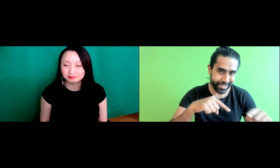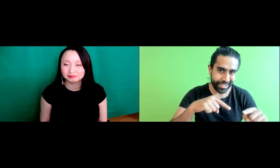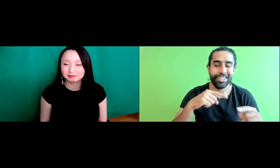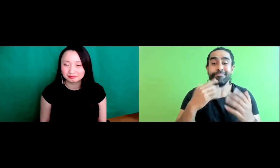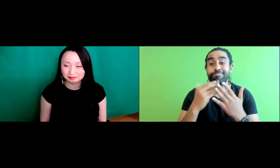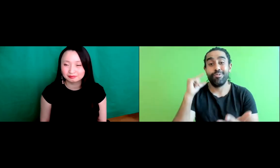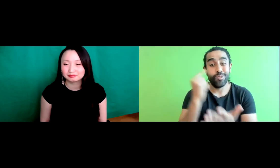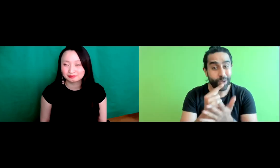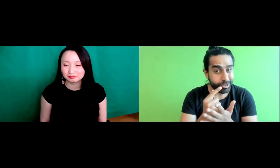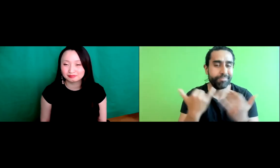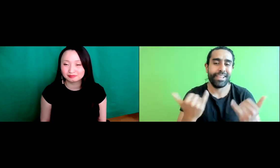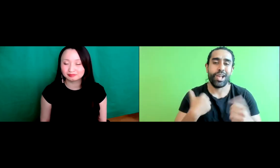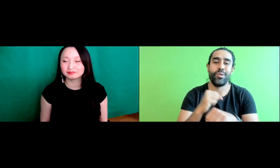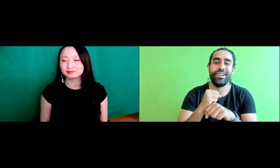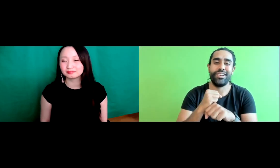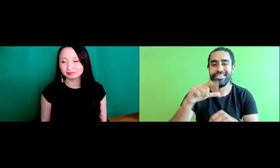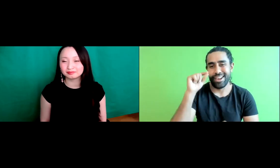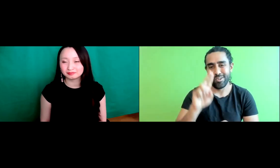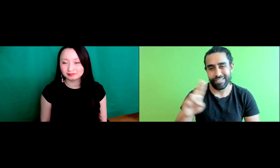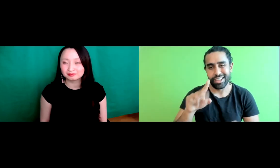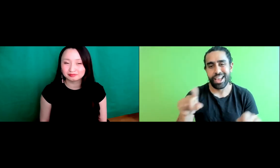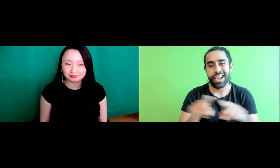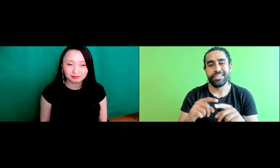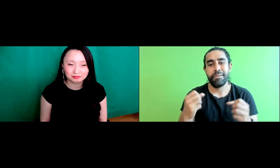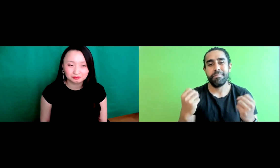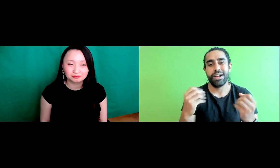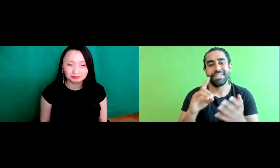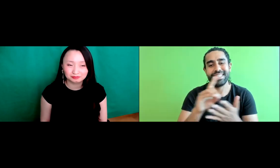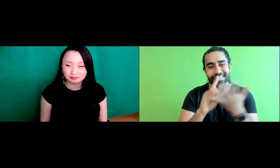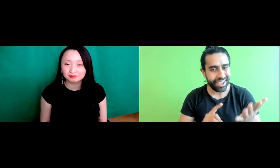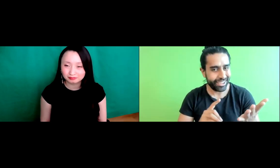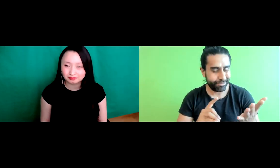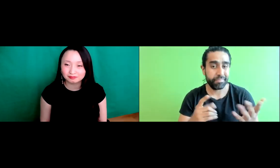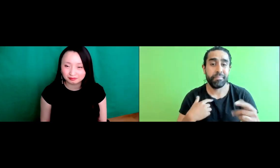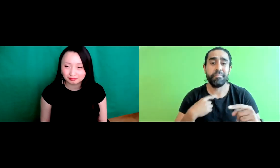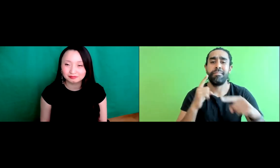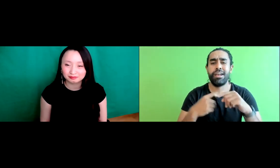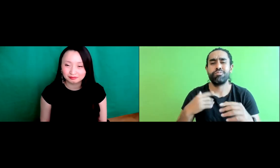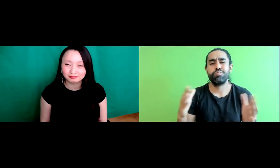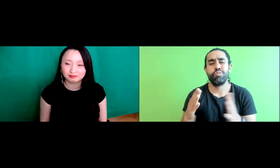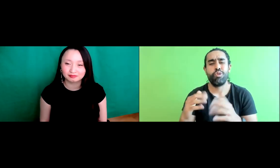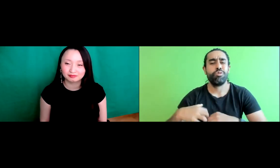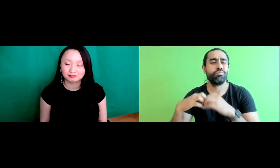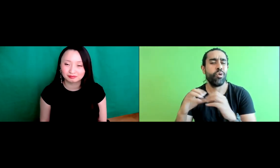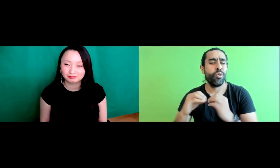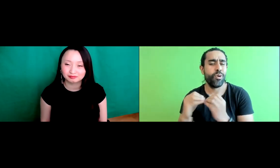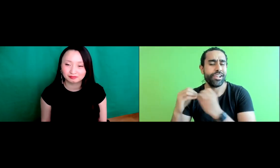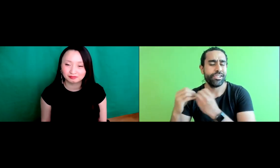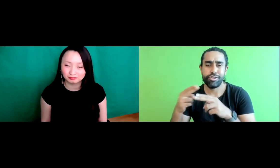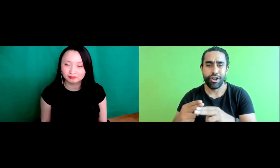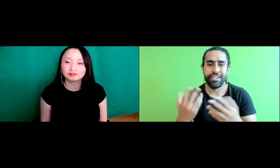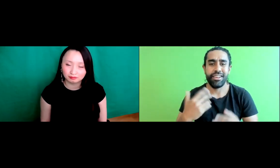to attend Gallaudet University to obtain an education. I've since graduated.